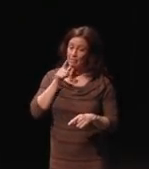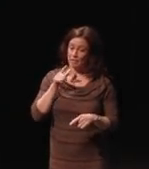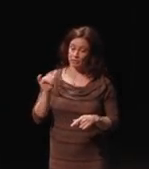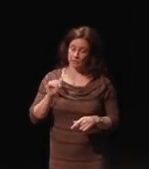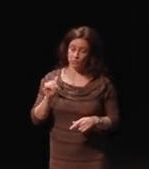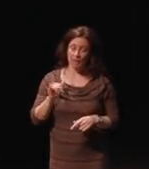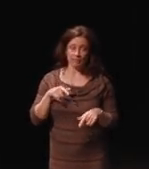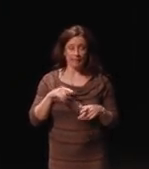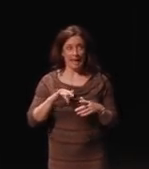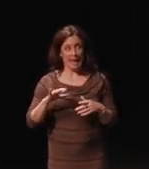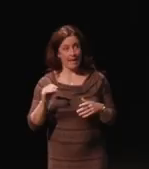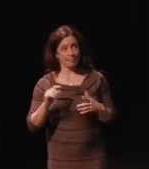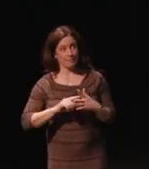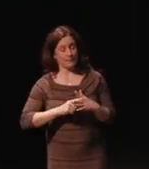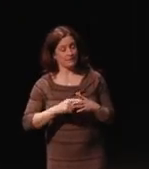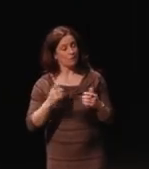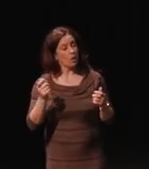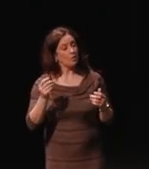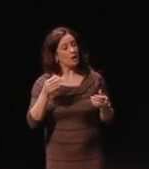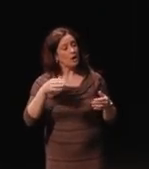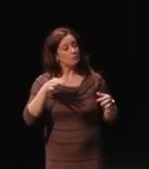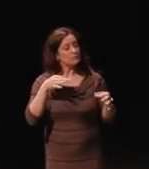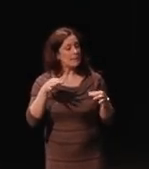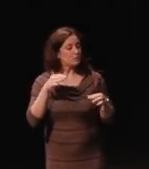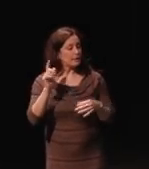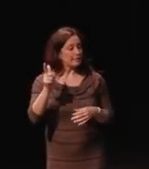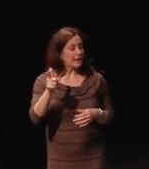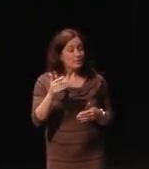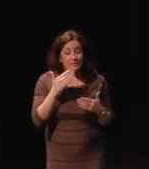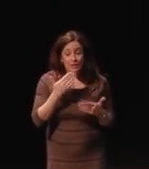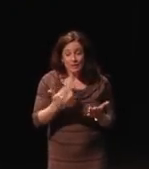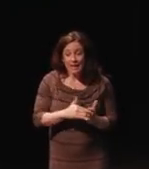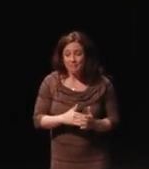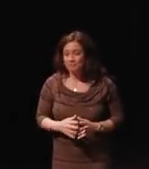as the beginning of the reception later. So, thank you again.